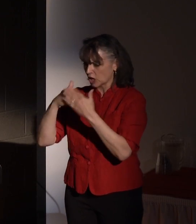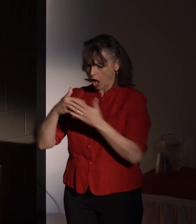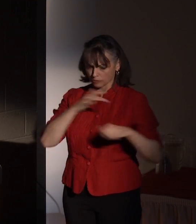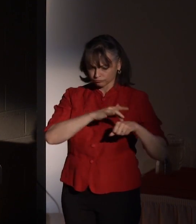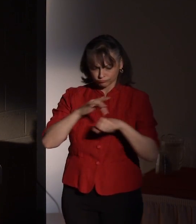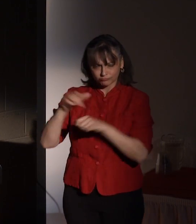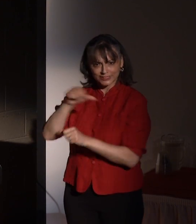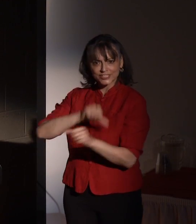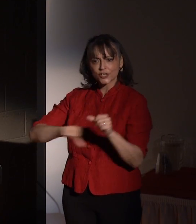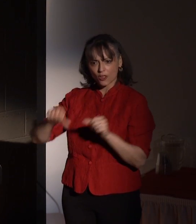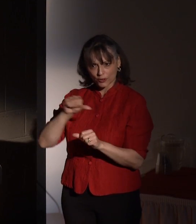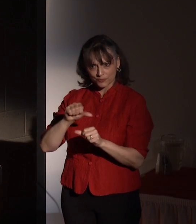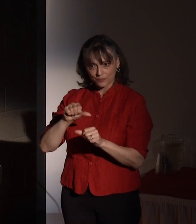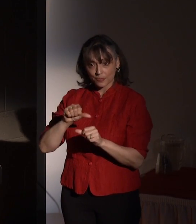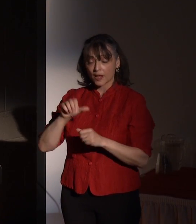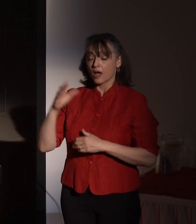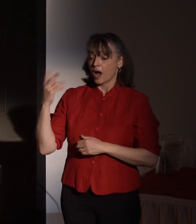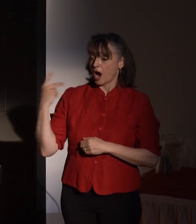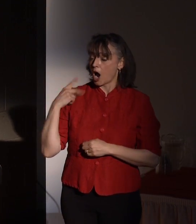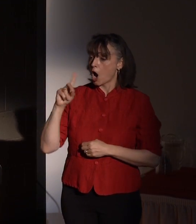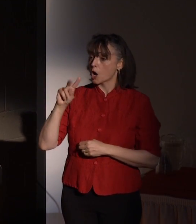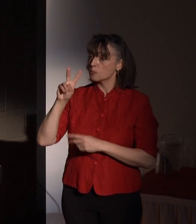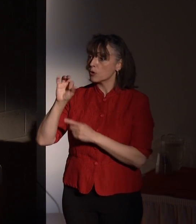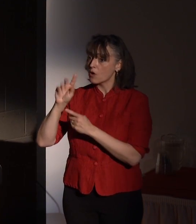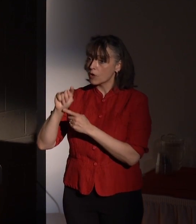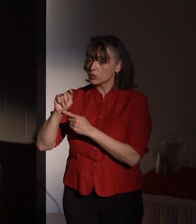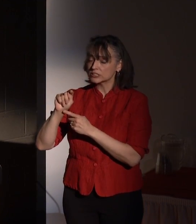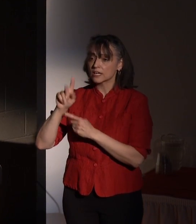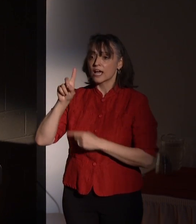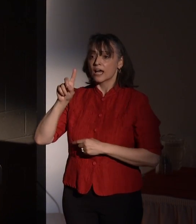RIT provost Jeremy Haefner will be moderating that discussion.